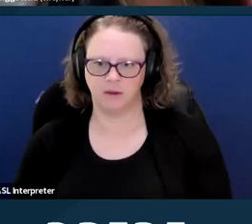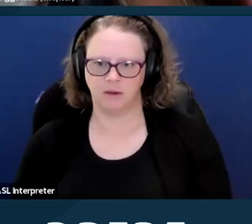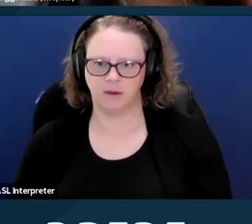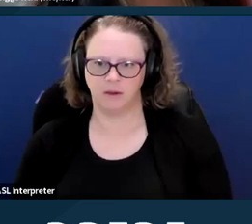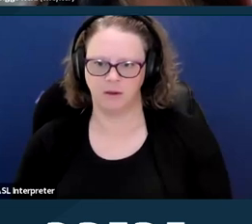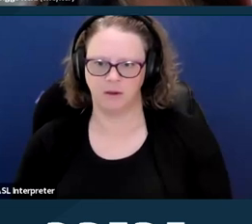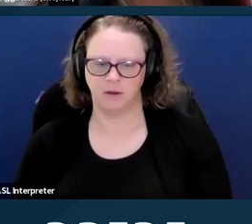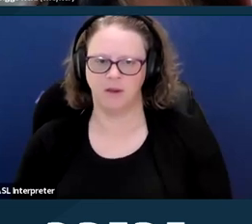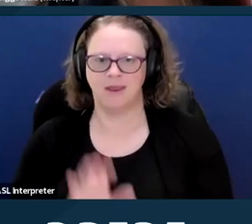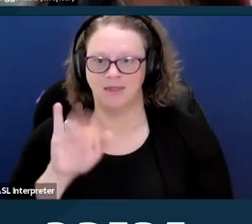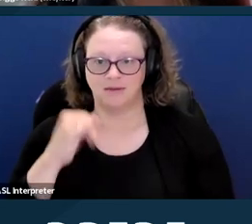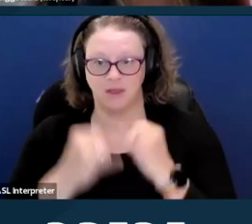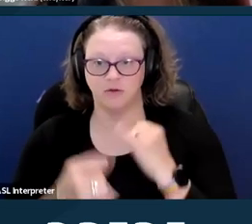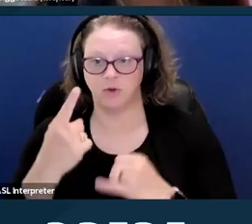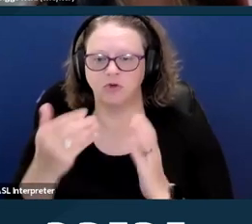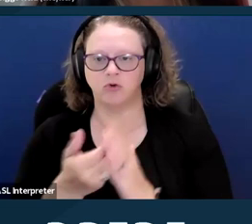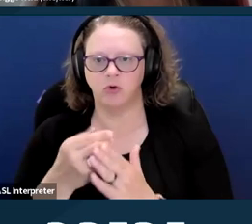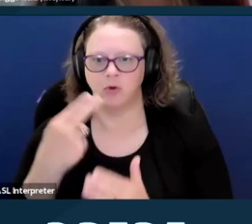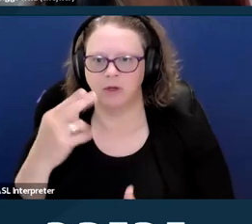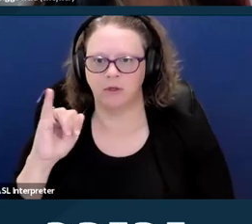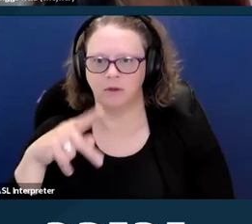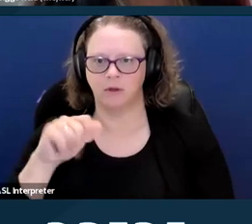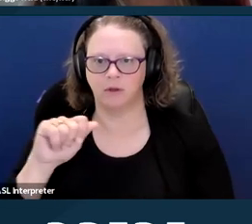This last one is the new HIPAA regulations.